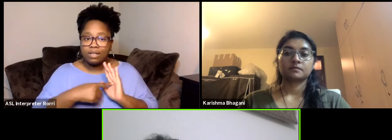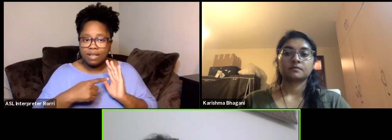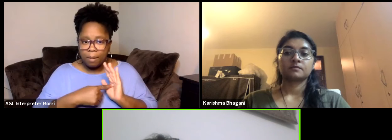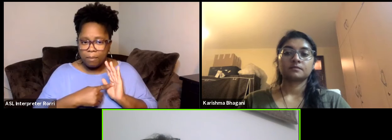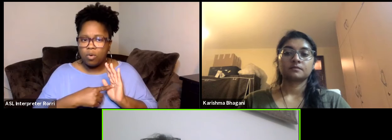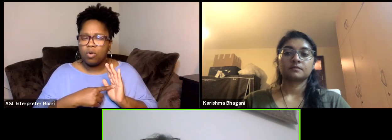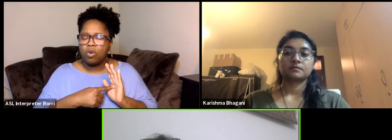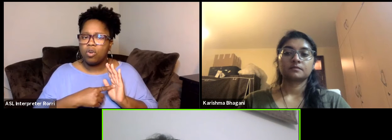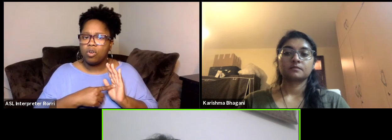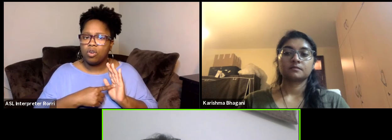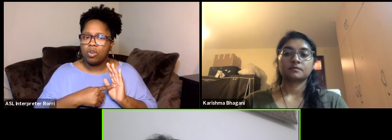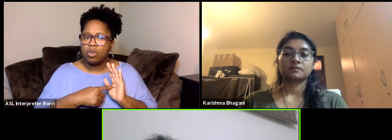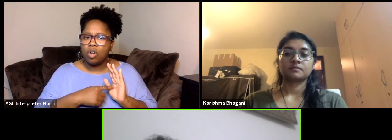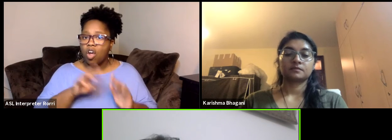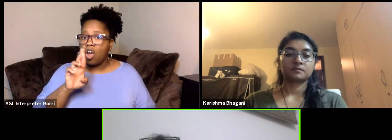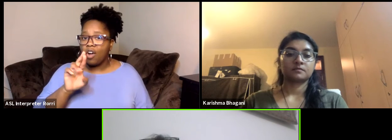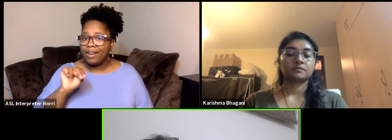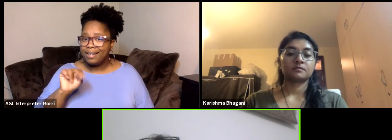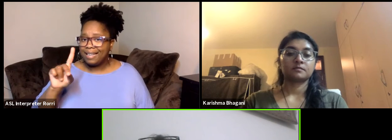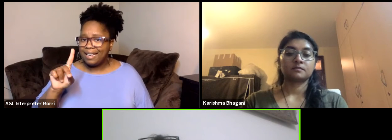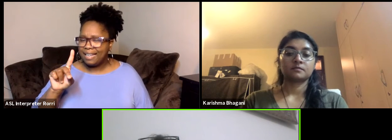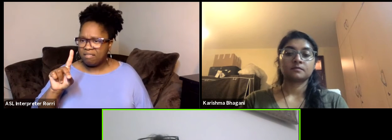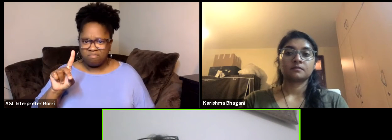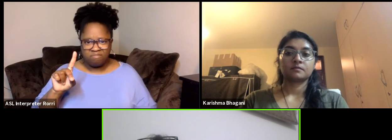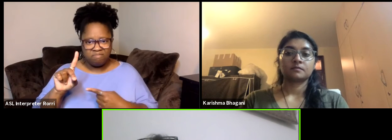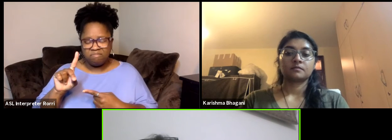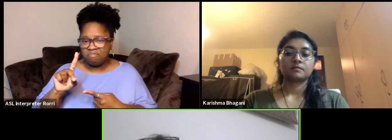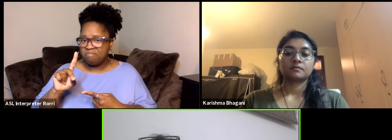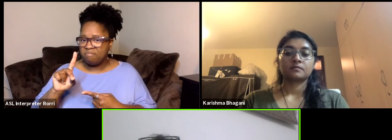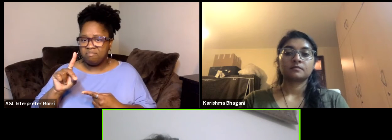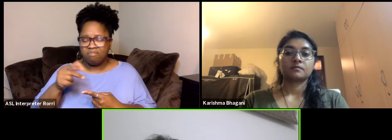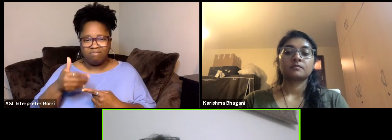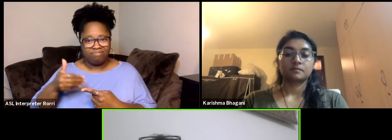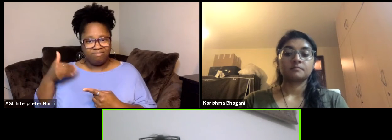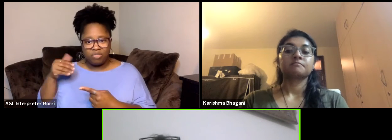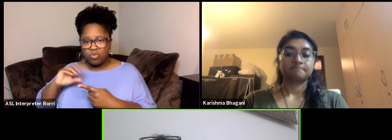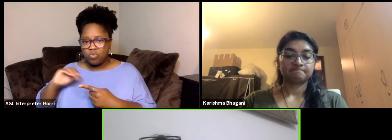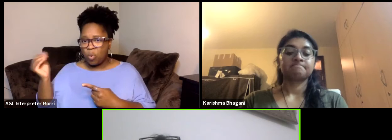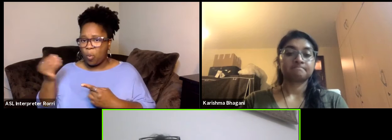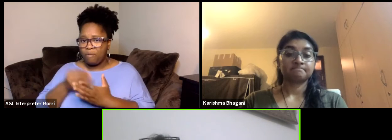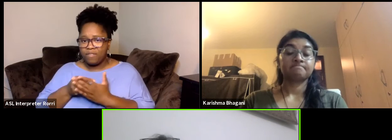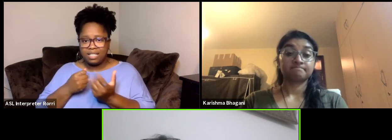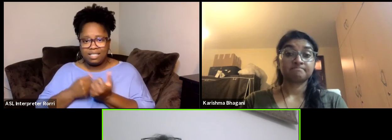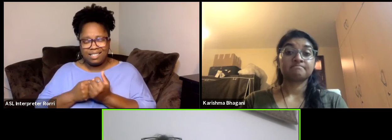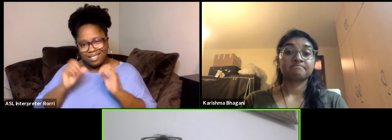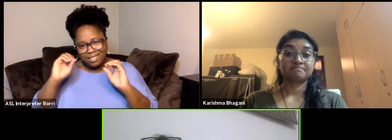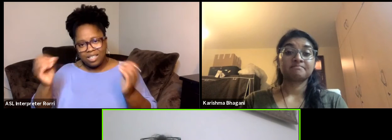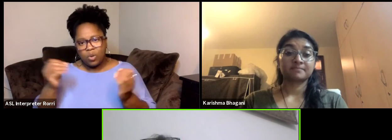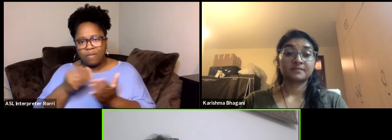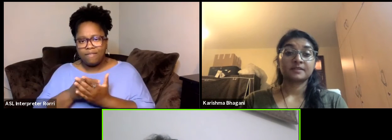We know that the RMD we never had the funding for it, we've done this zero funding, it's only source.